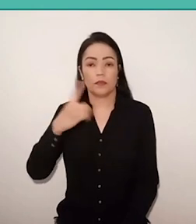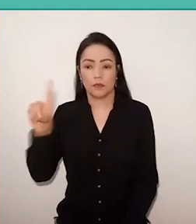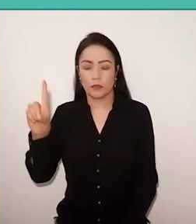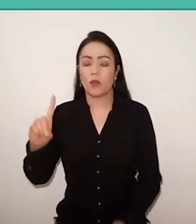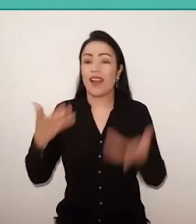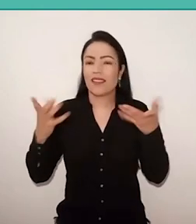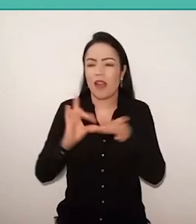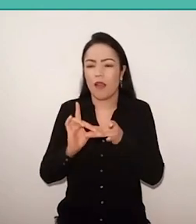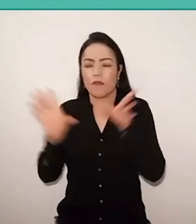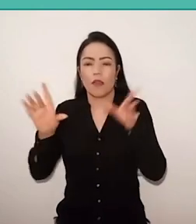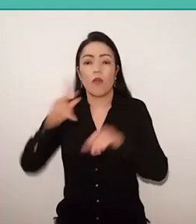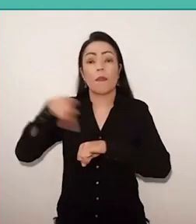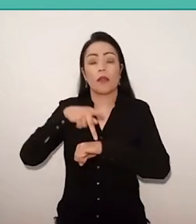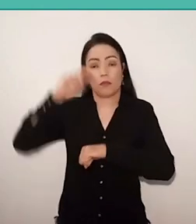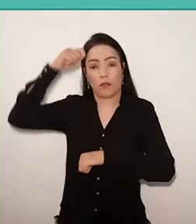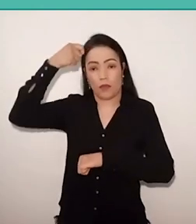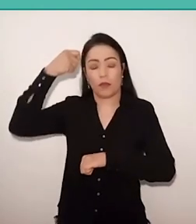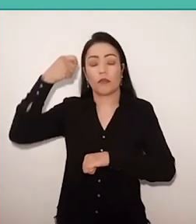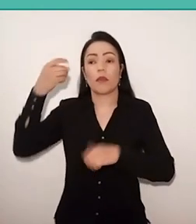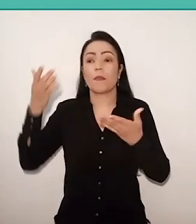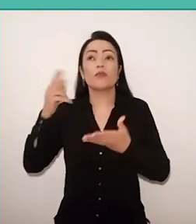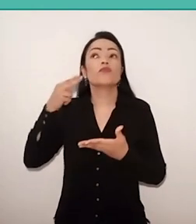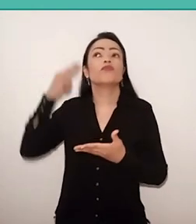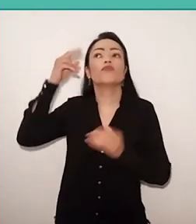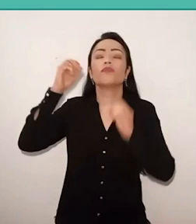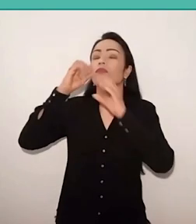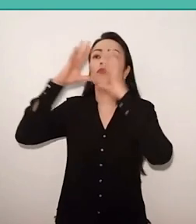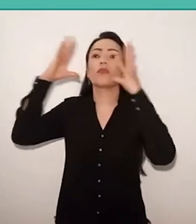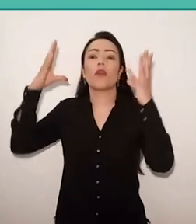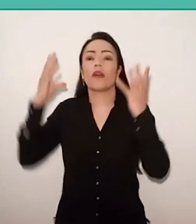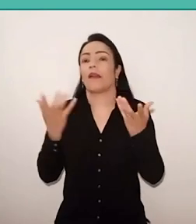and the Marxist utopia was with the support of two powerful countries,